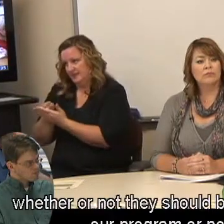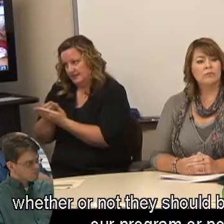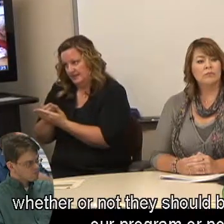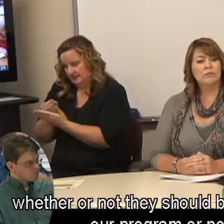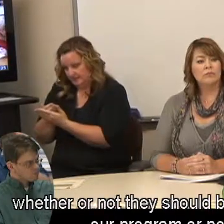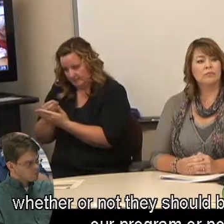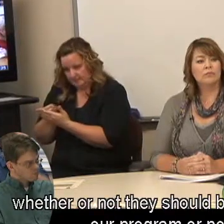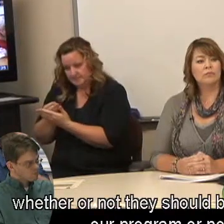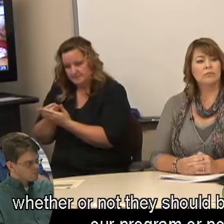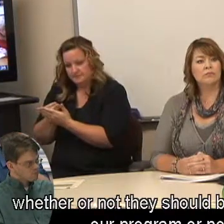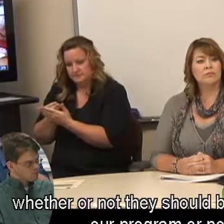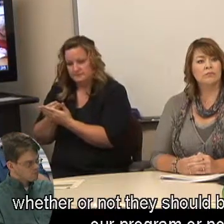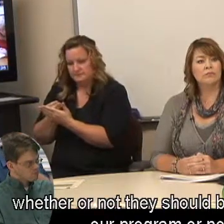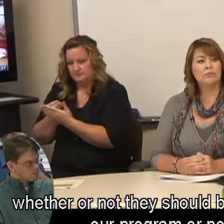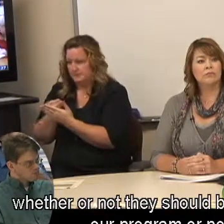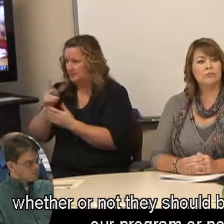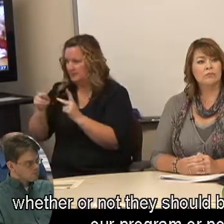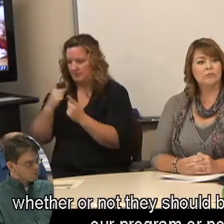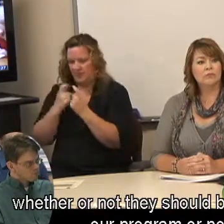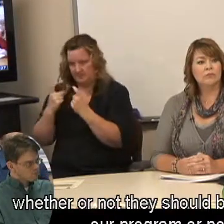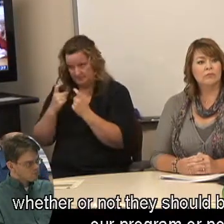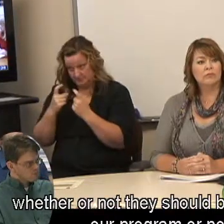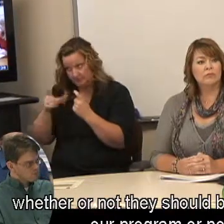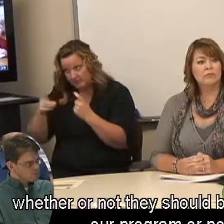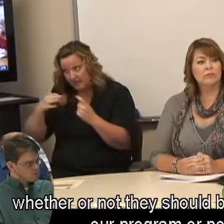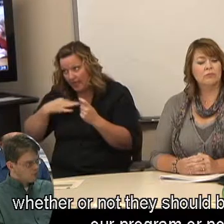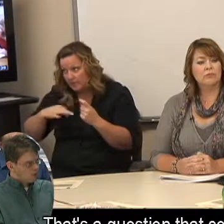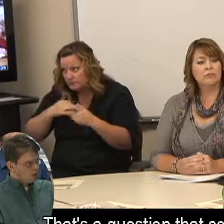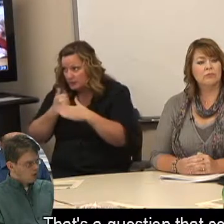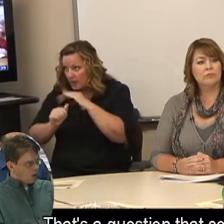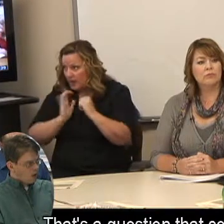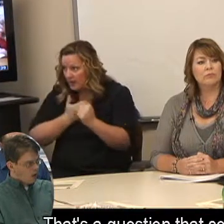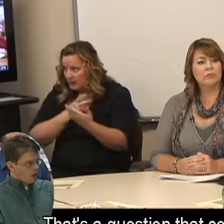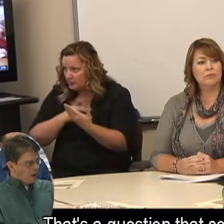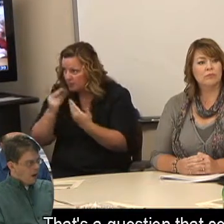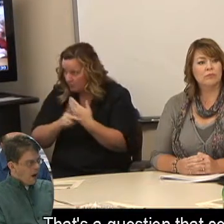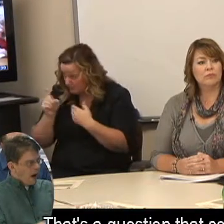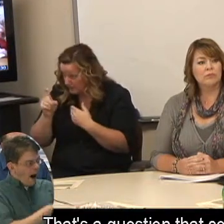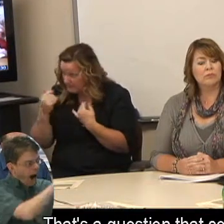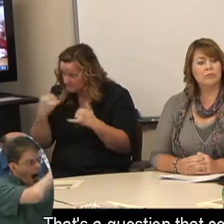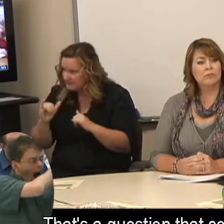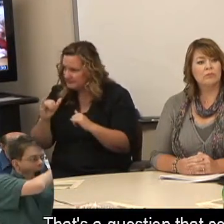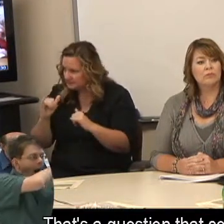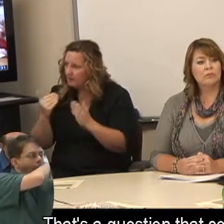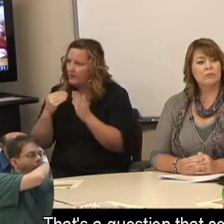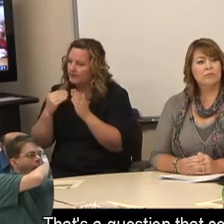whether or not they should be eligible for our program or not. That's a question that comes up.